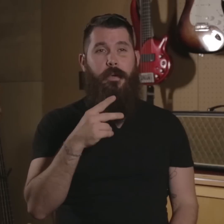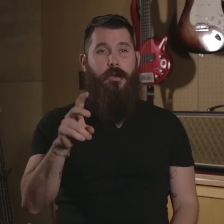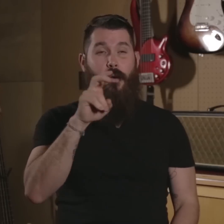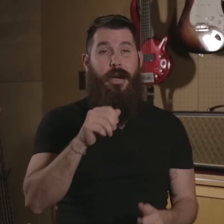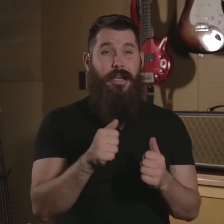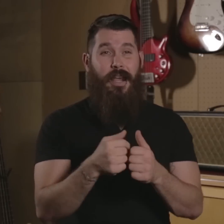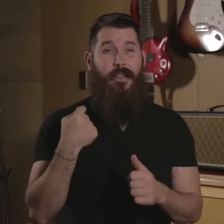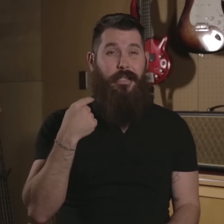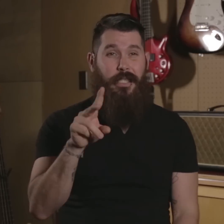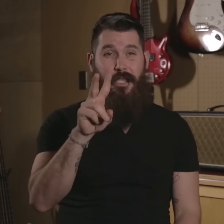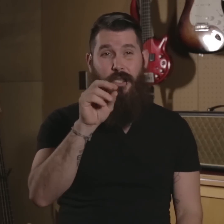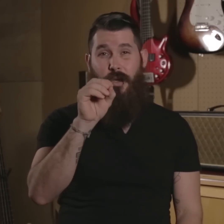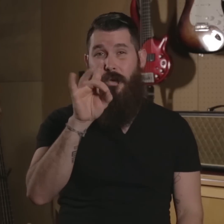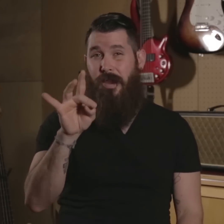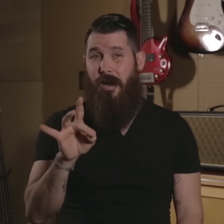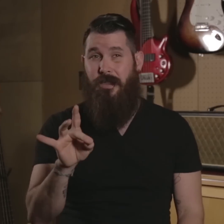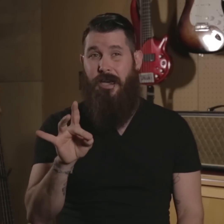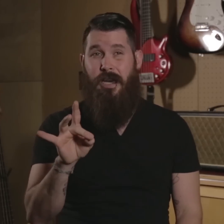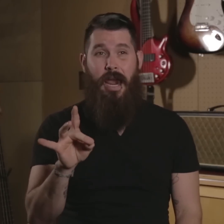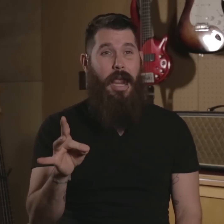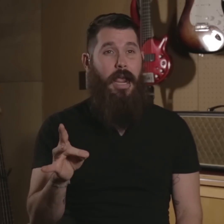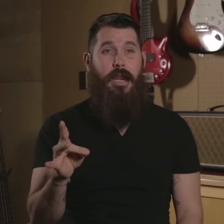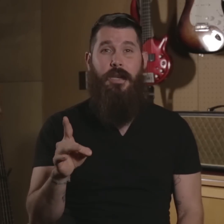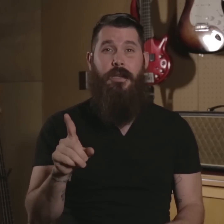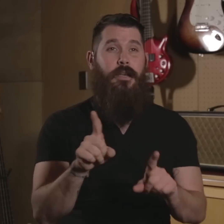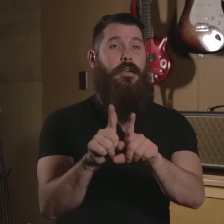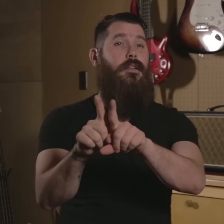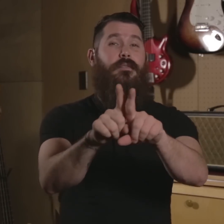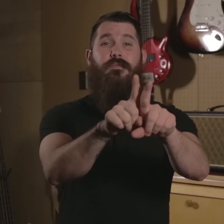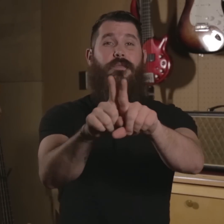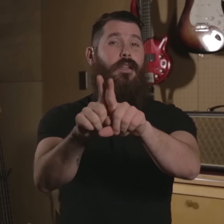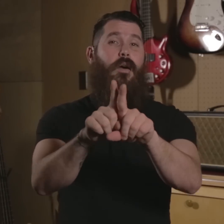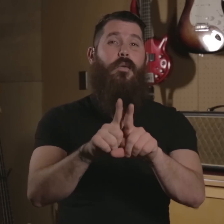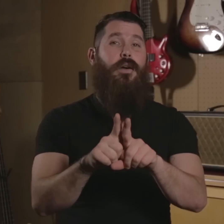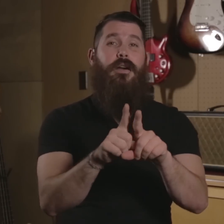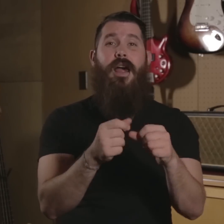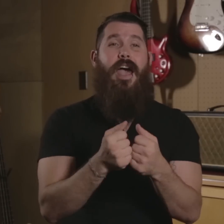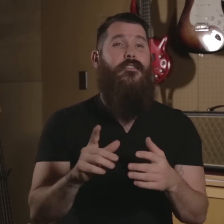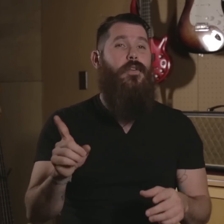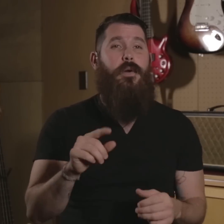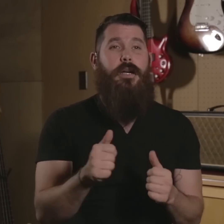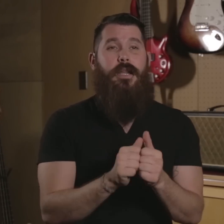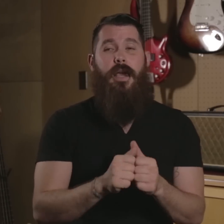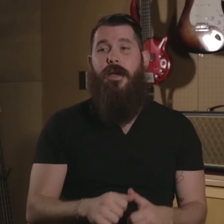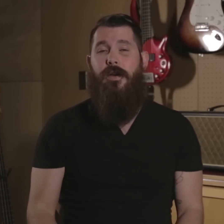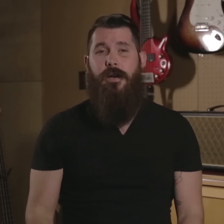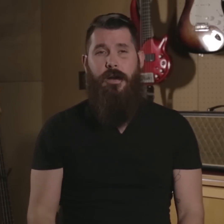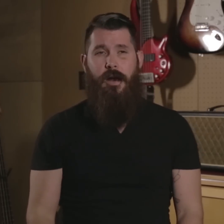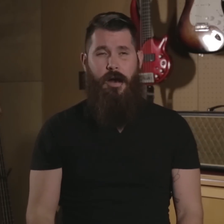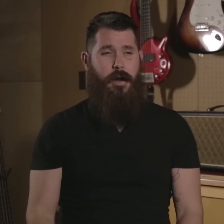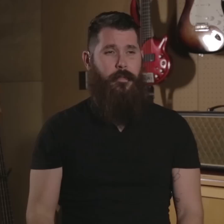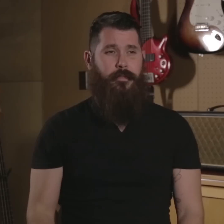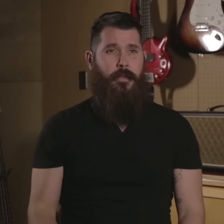We've been touring together since 2008 and you know we're everywhere together.